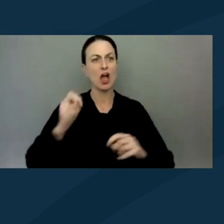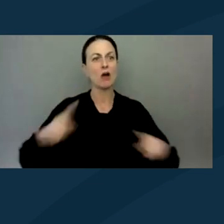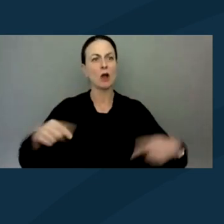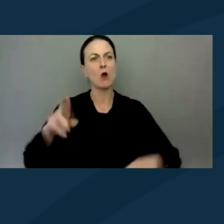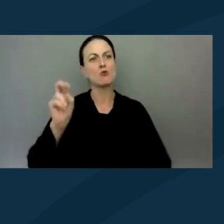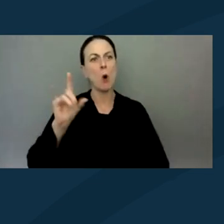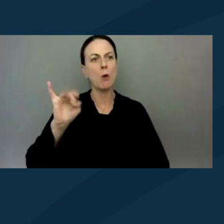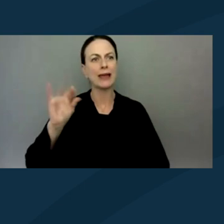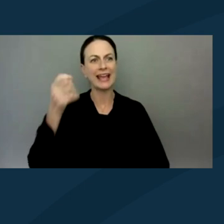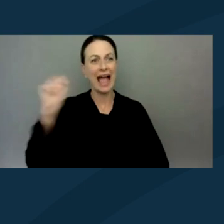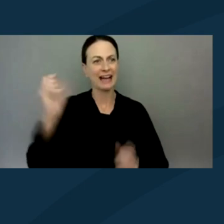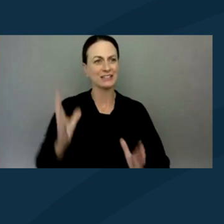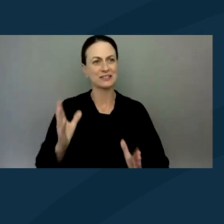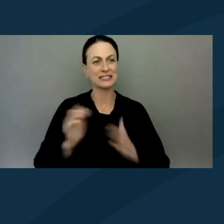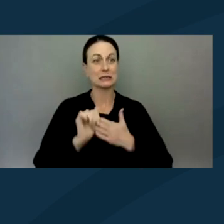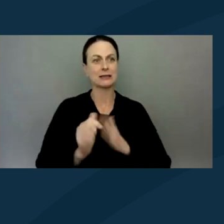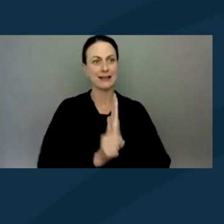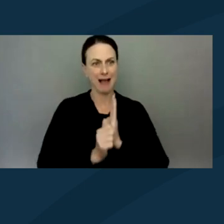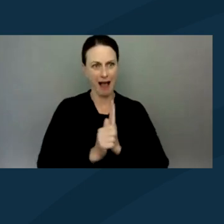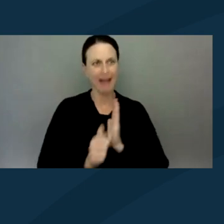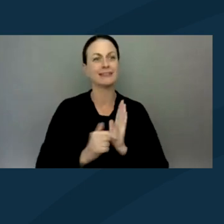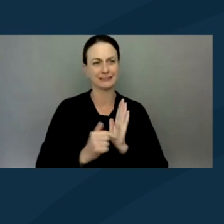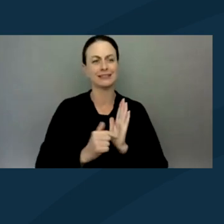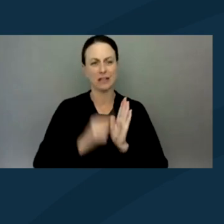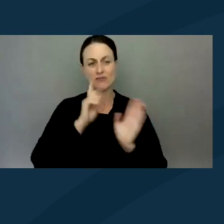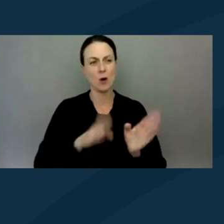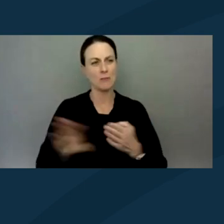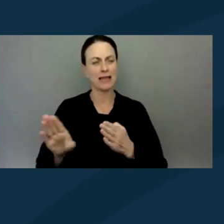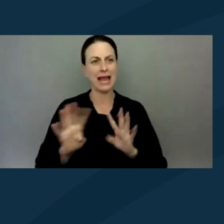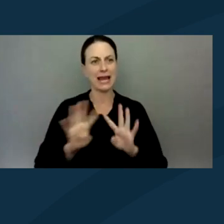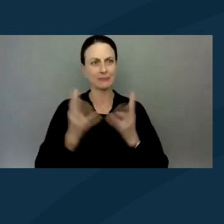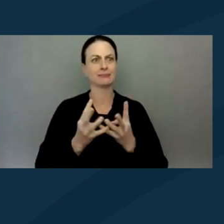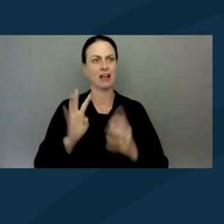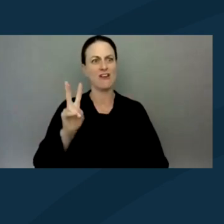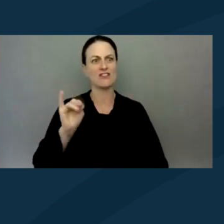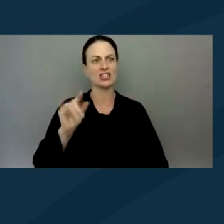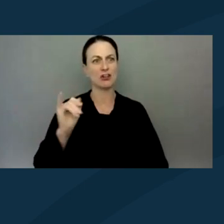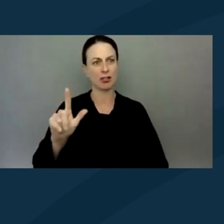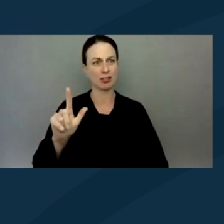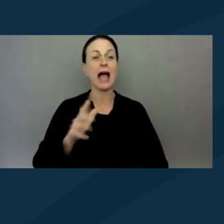to Planning a Vigil and the ADAPT. I'll send you the ADAPT guide too